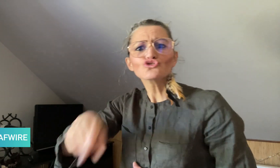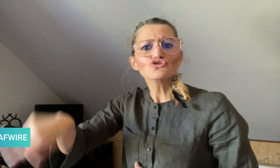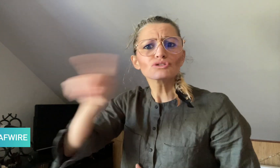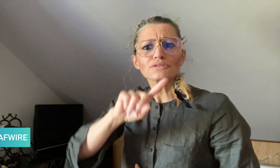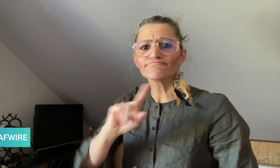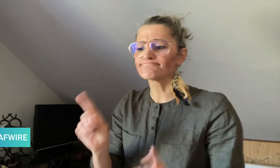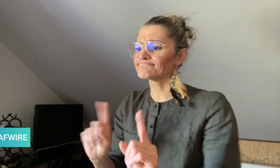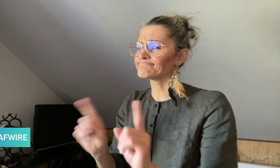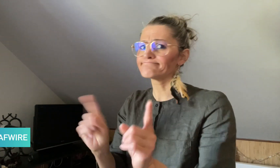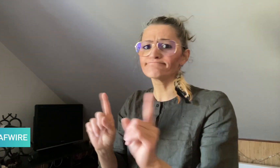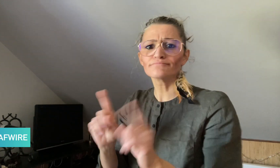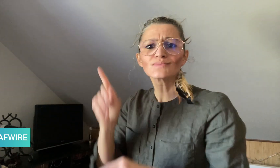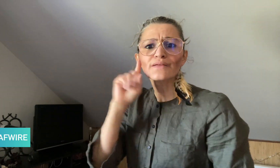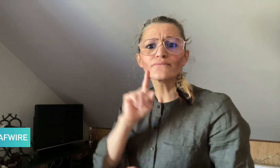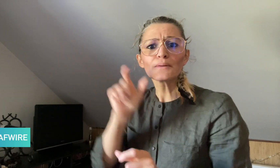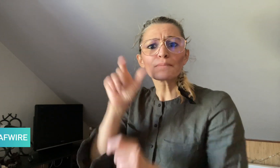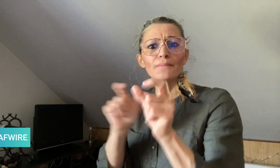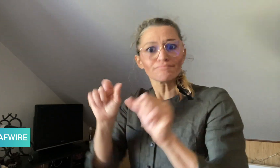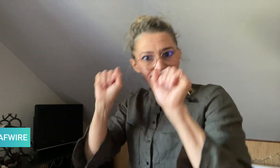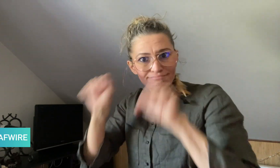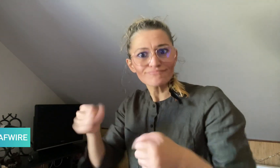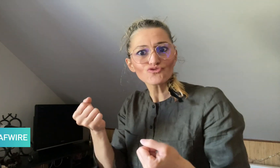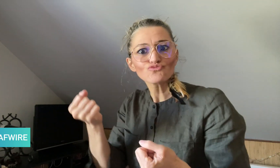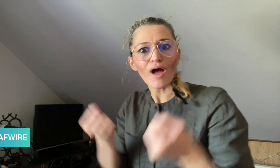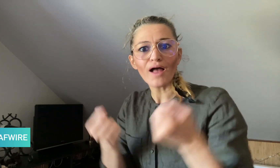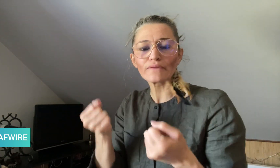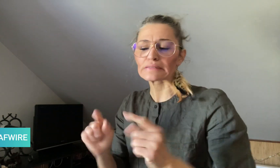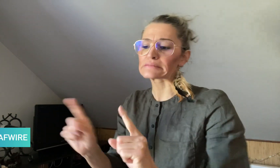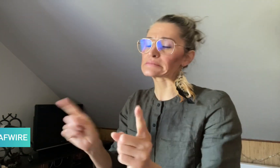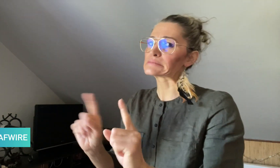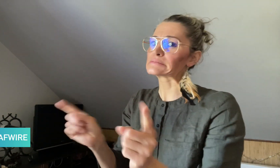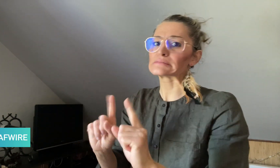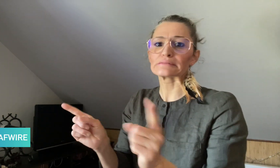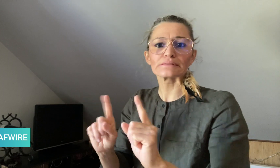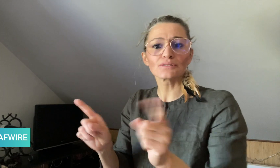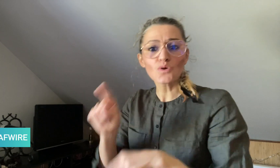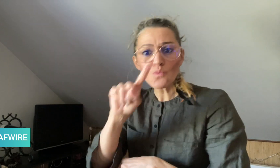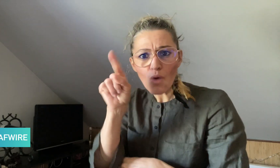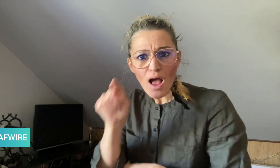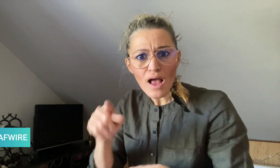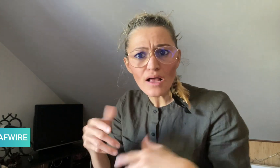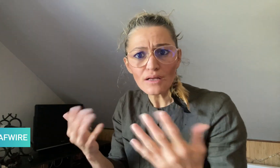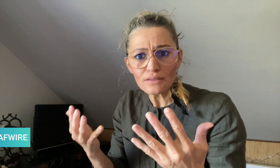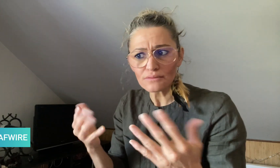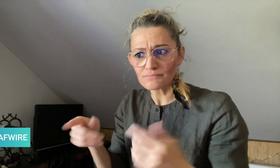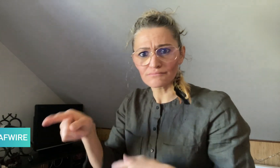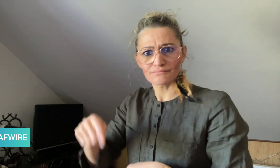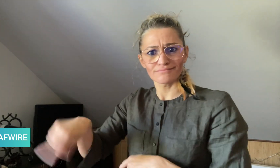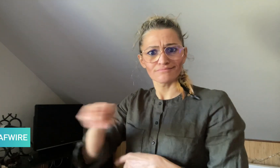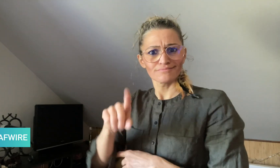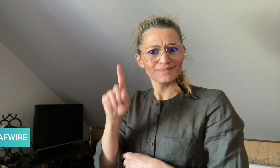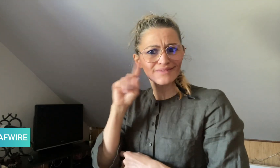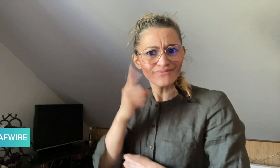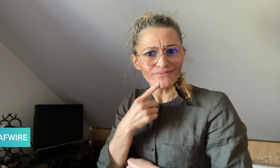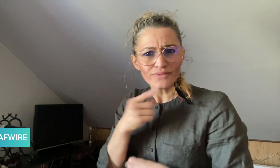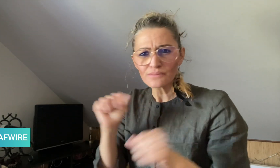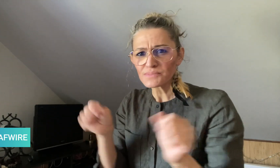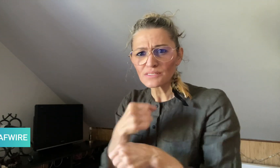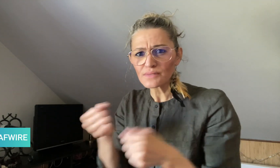that some countries prevent Deaf people from driving because